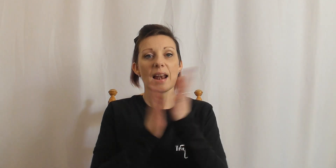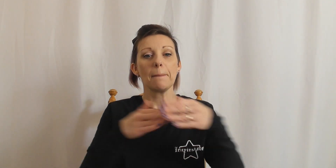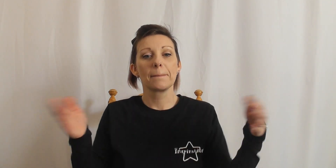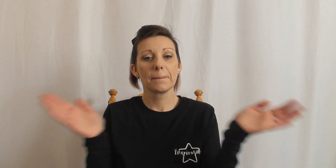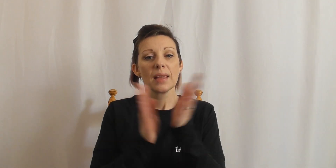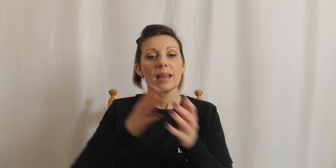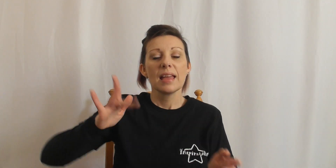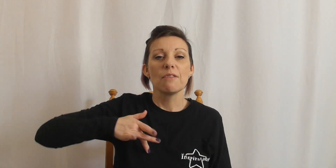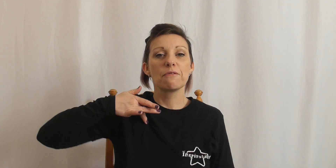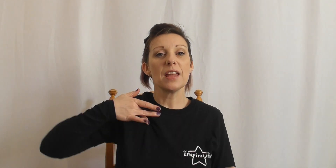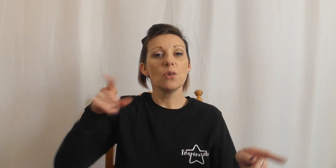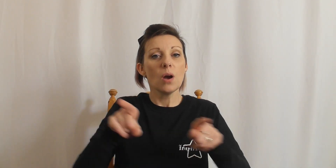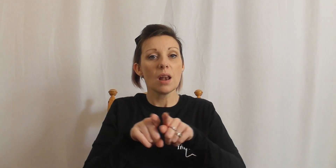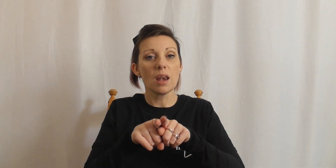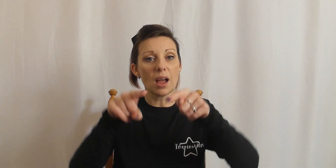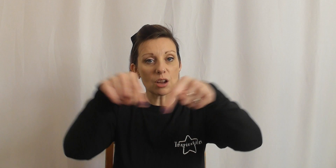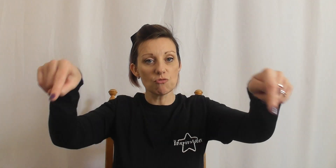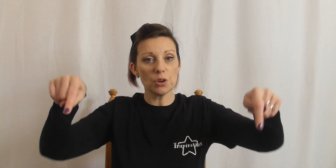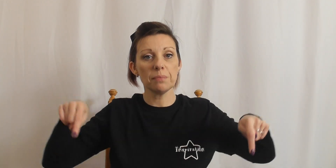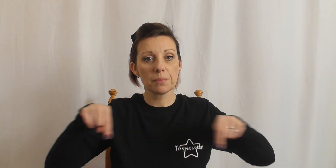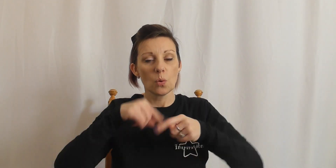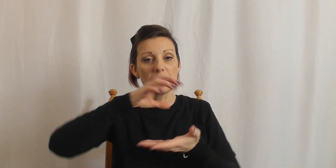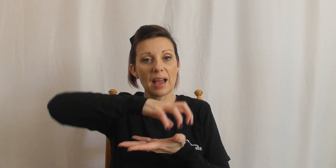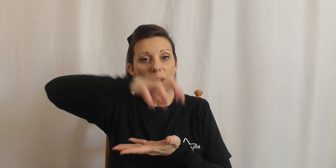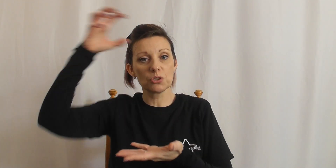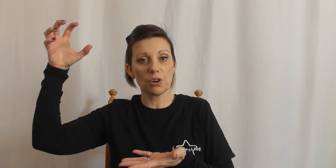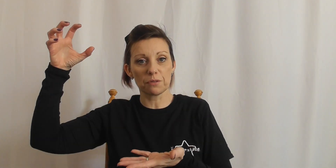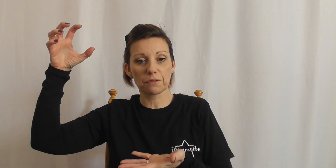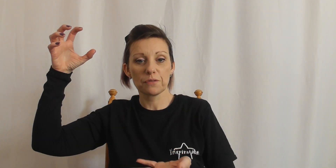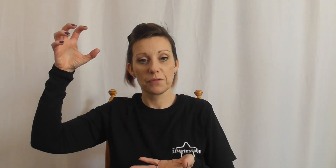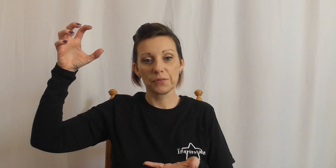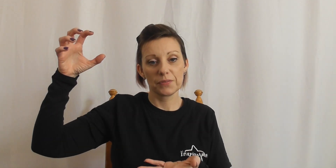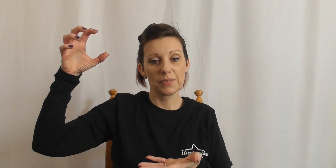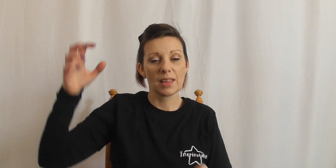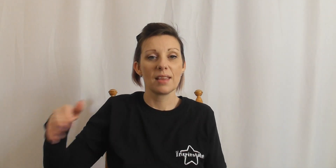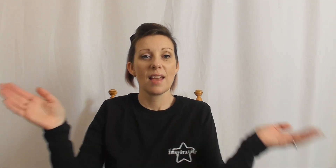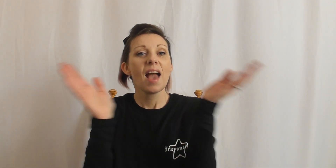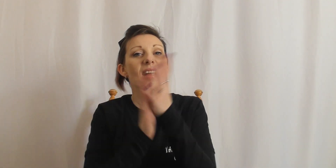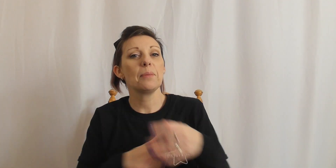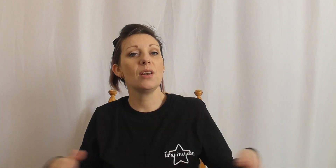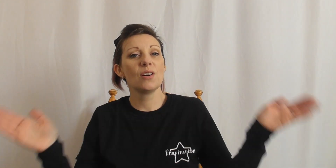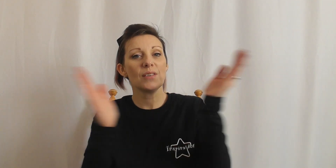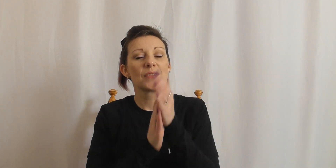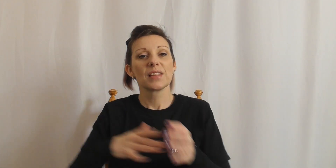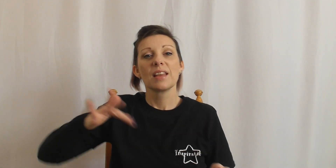Clap feel like room without a roof Clap along